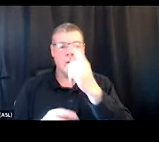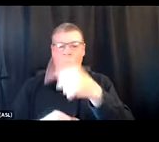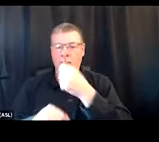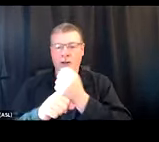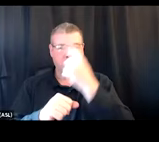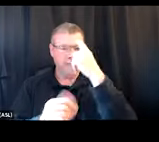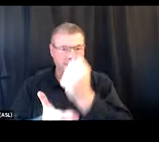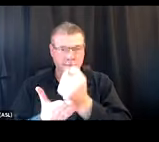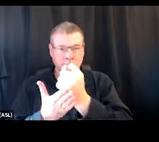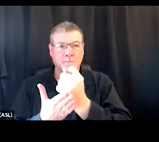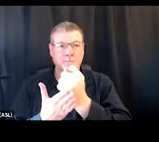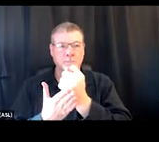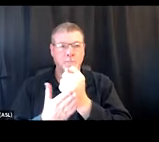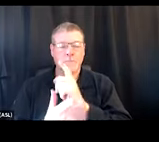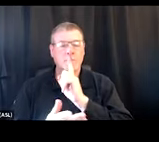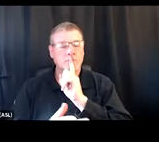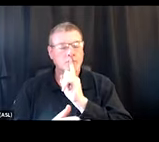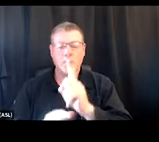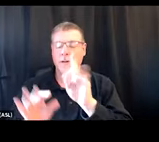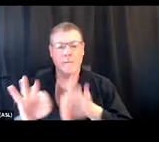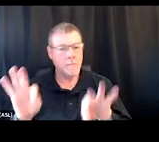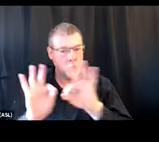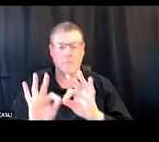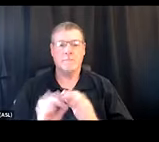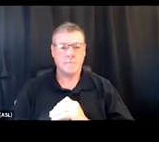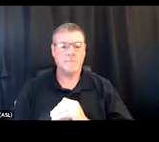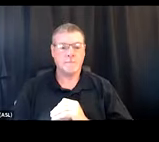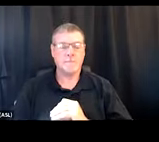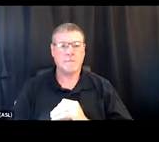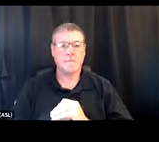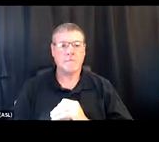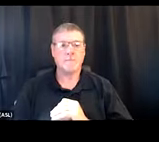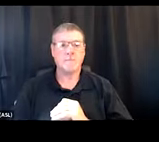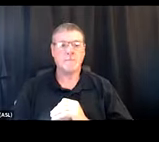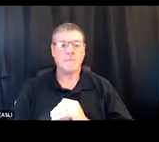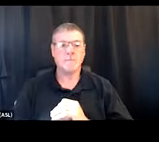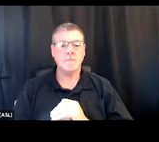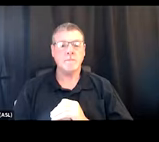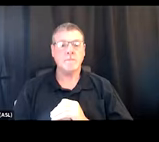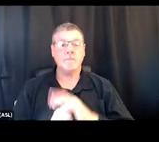which is really important, because with the withdrawal and the tolerance